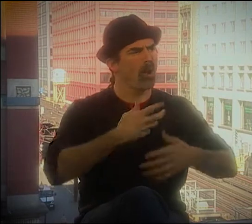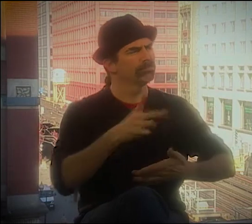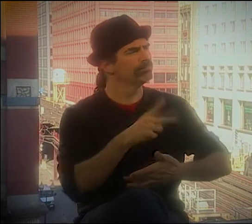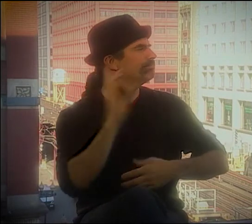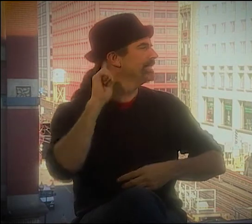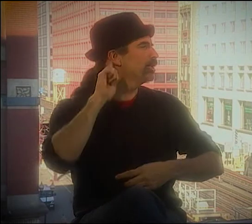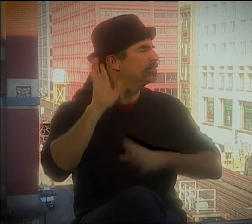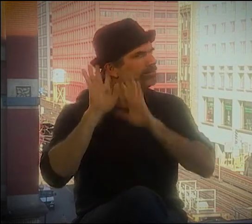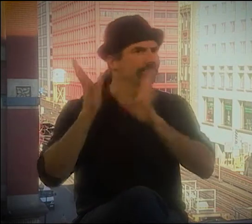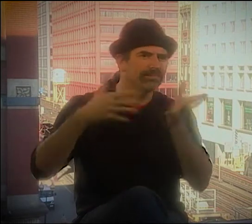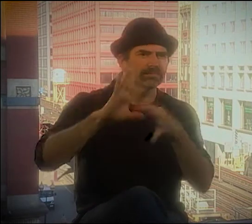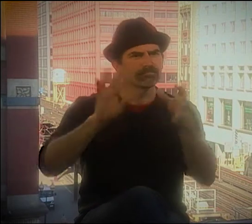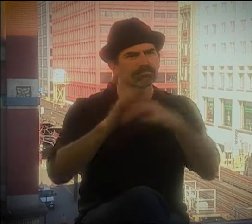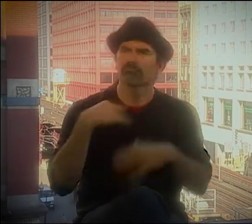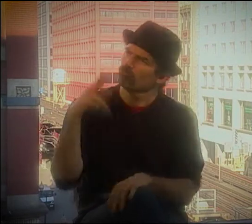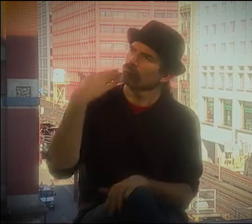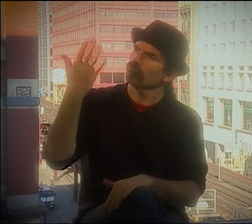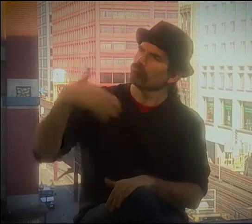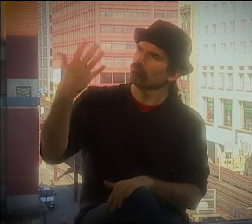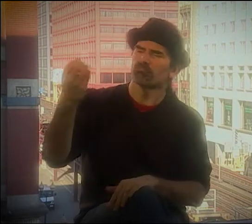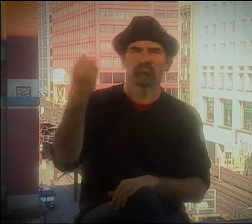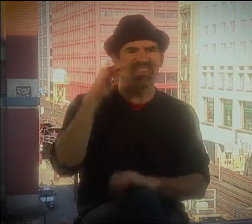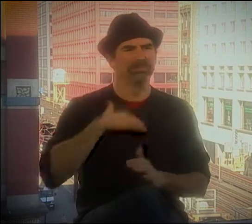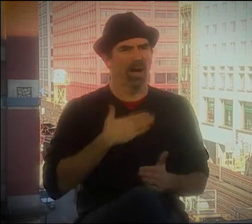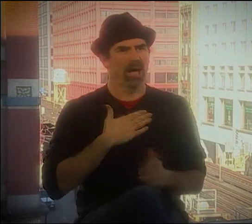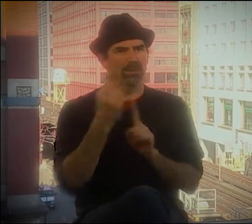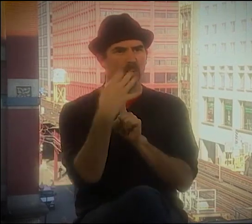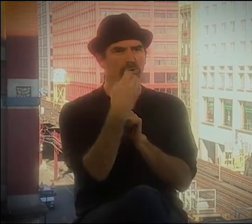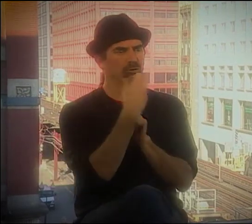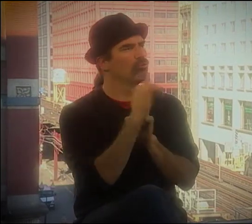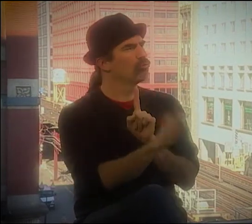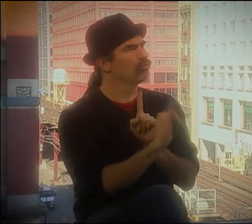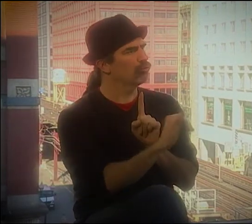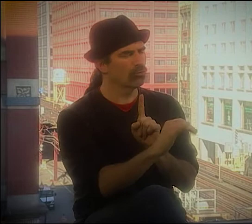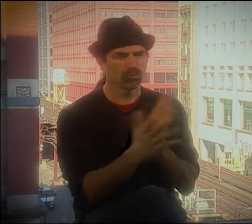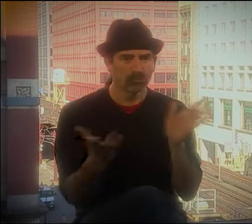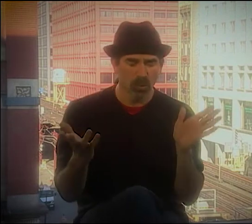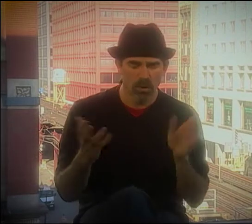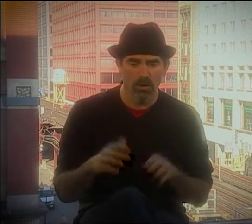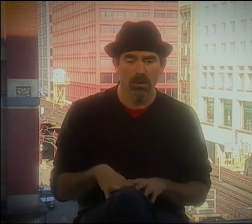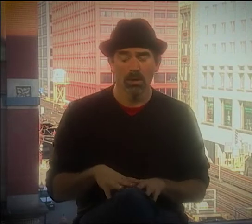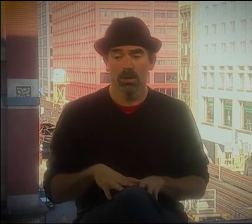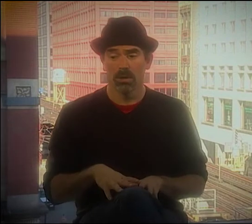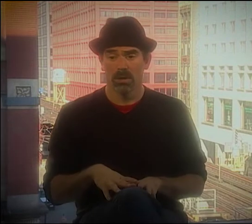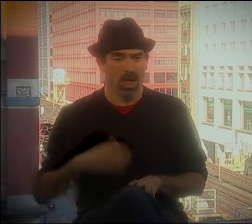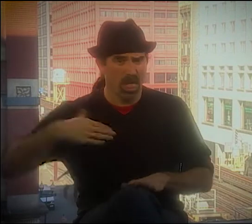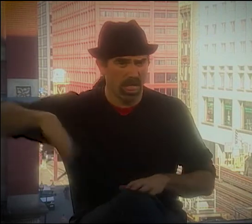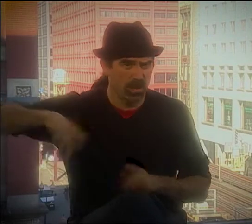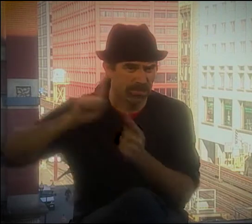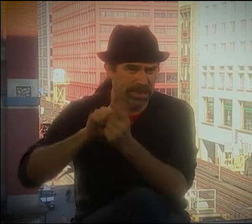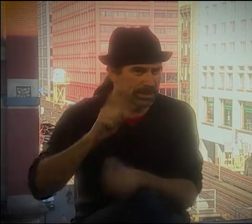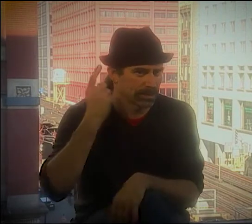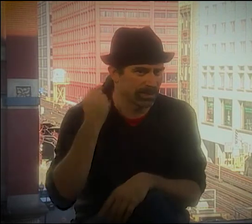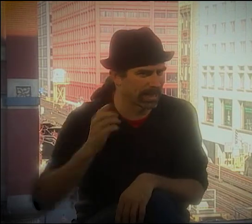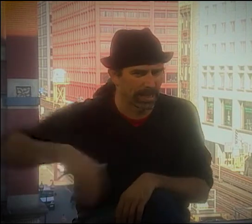I MEAN, I LOVE TO WATCH HOW HE WOULD SIGN AND, YOU KNOW, HIS POEMS ABOUT "ON HIS DEAFNESS" AND ALL